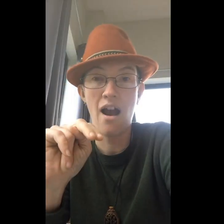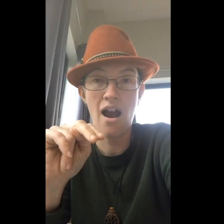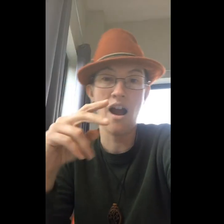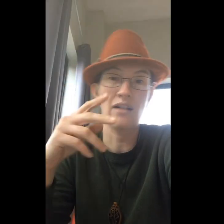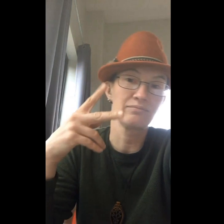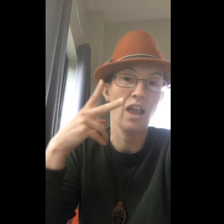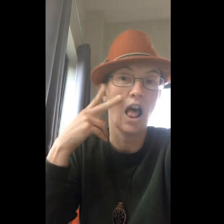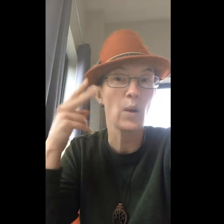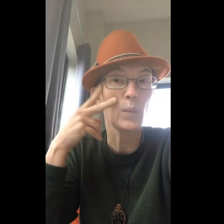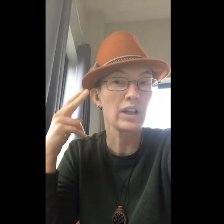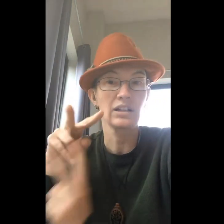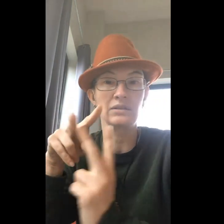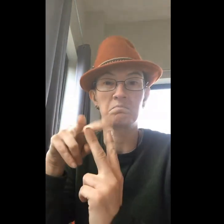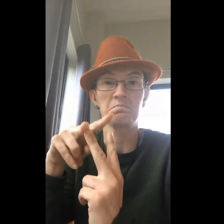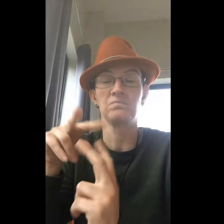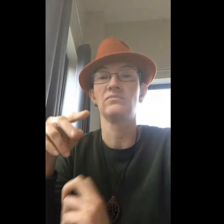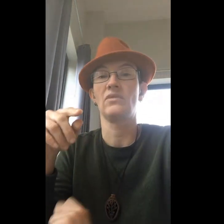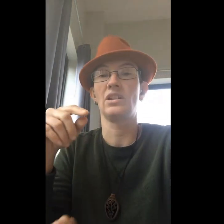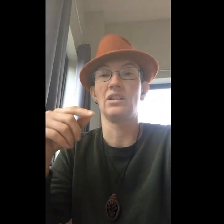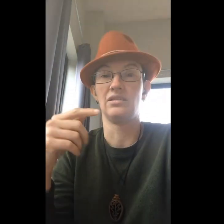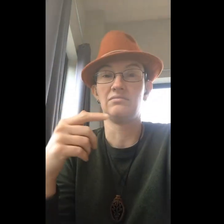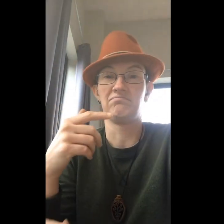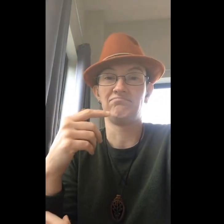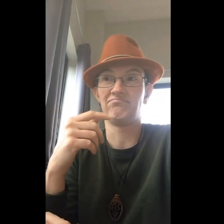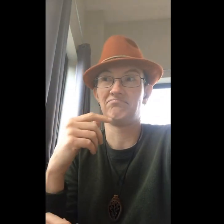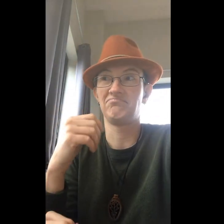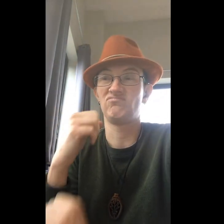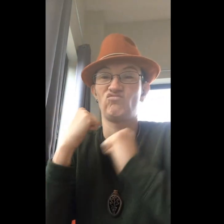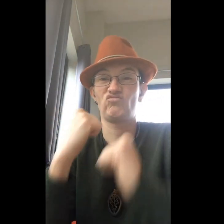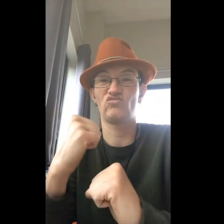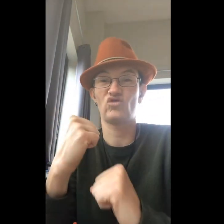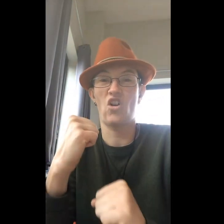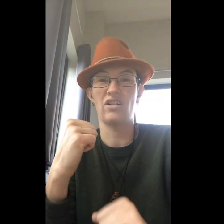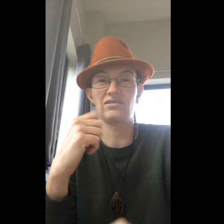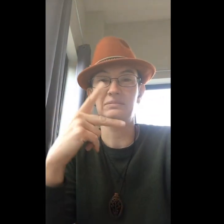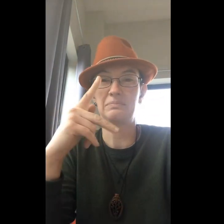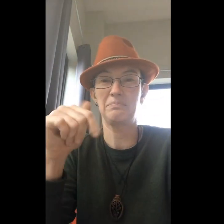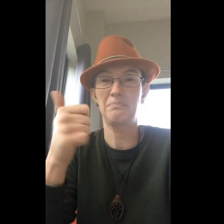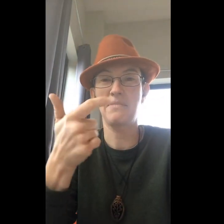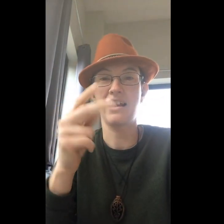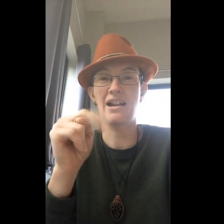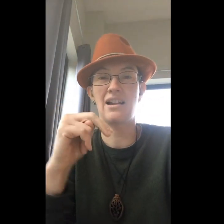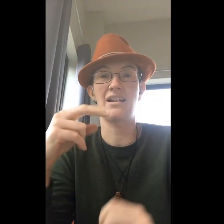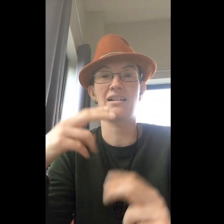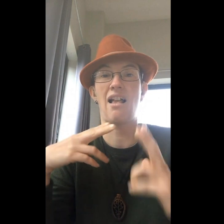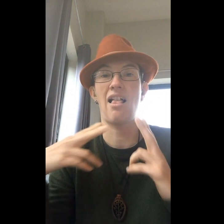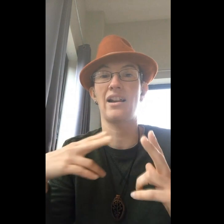Samhain, or Haloween, either way, is a holiday strongly influenced by Paganism.